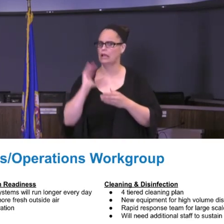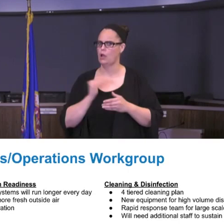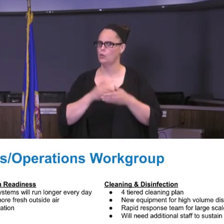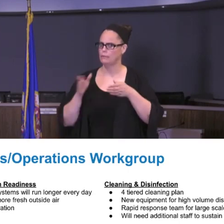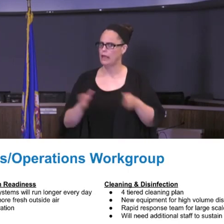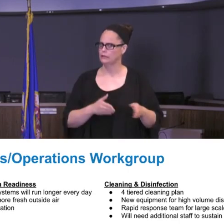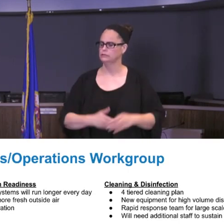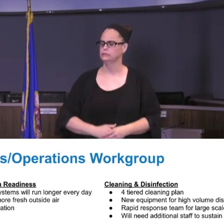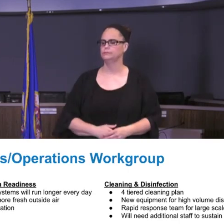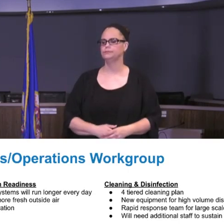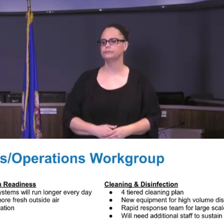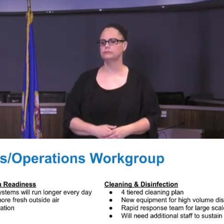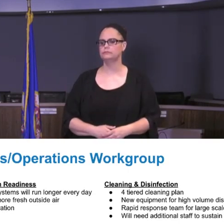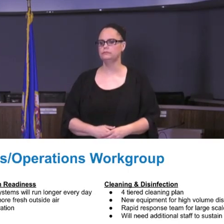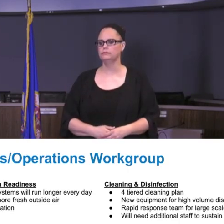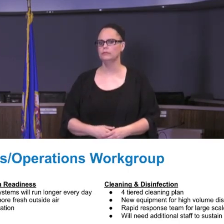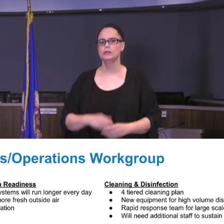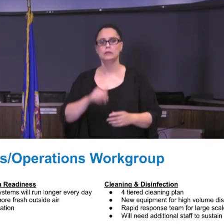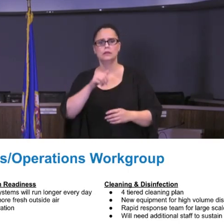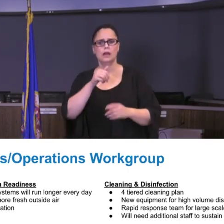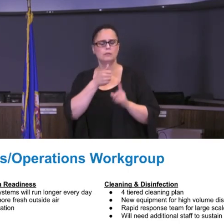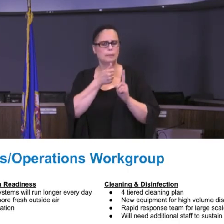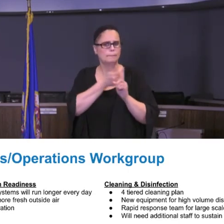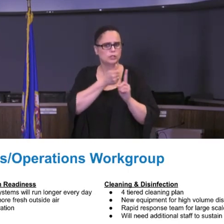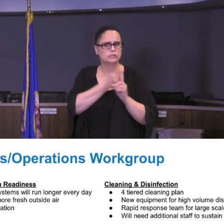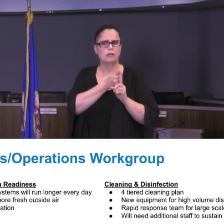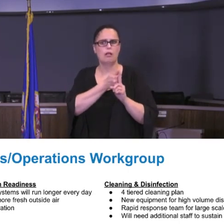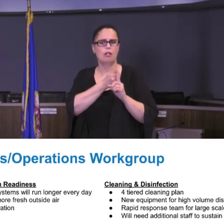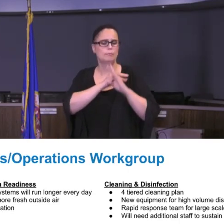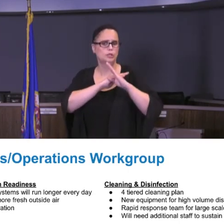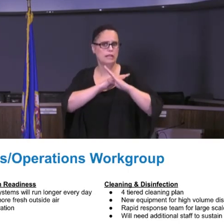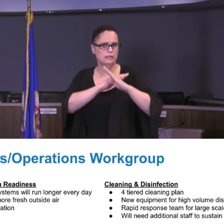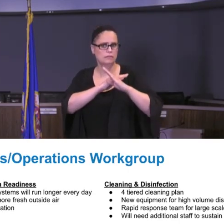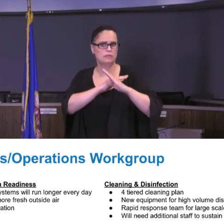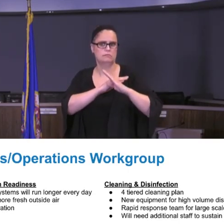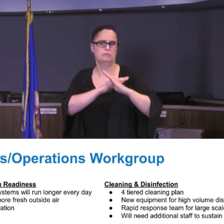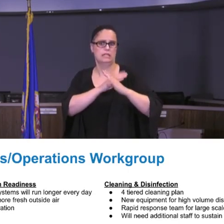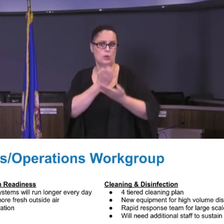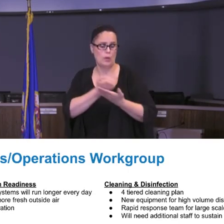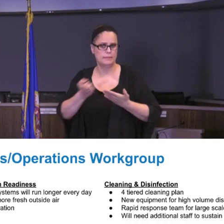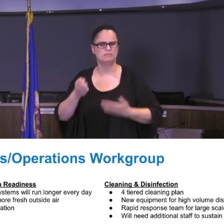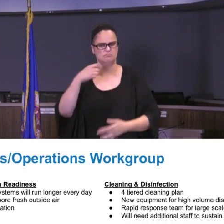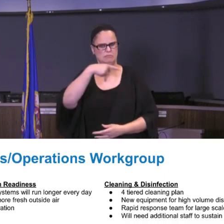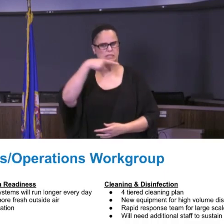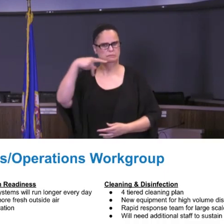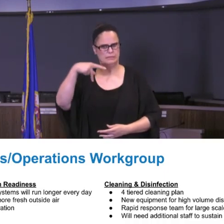Some of the personal protective equipment, PPE, you might hear that referred to. We want to make sure that every employee has three